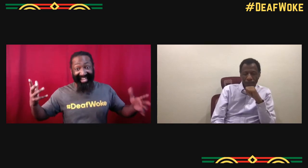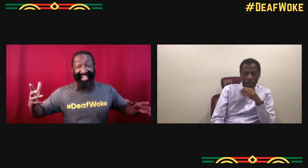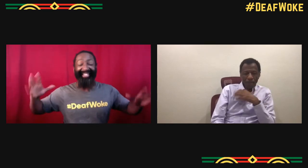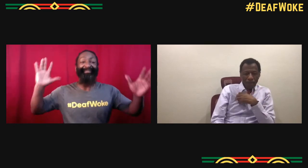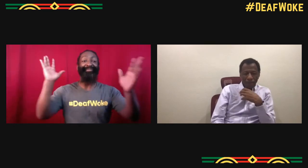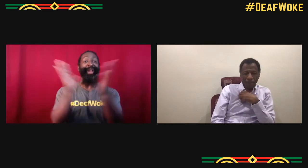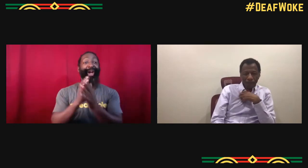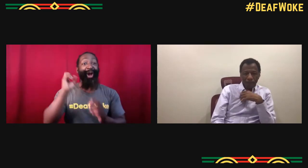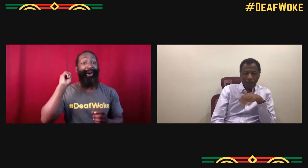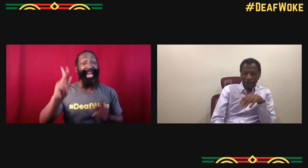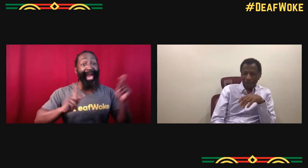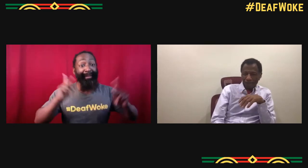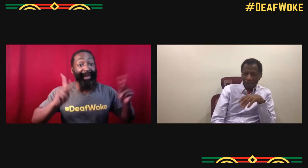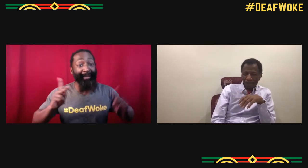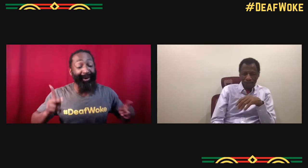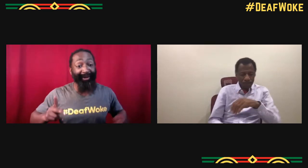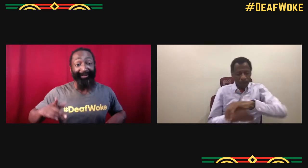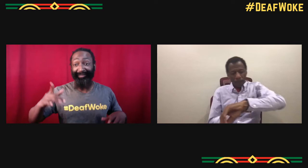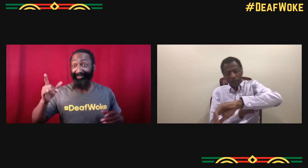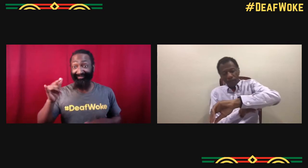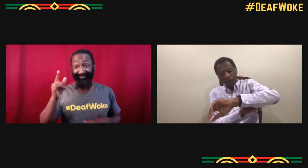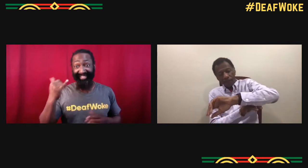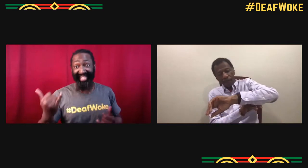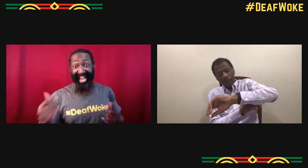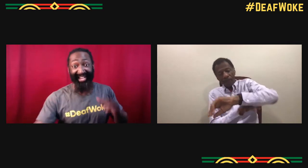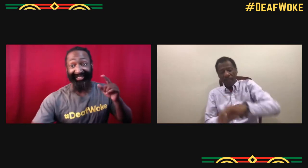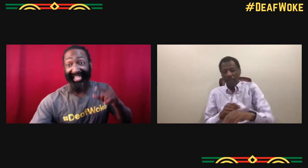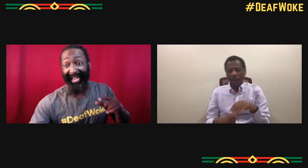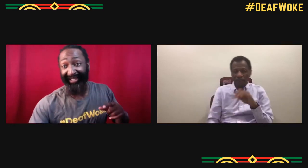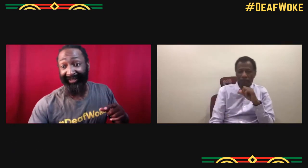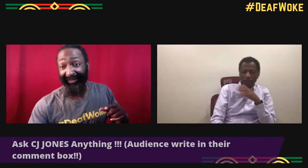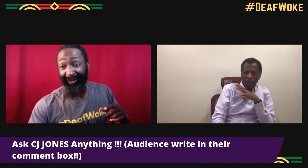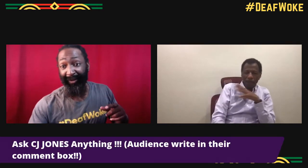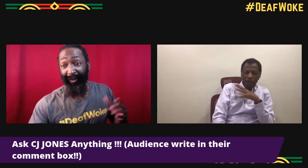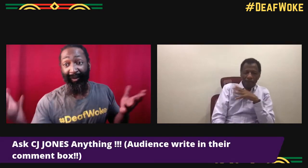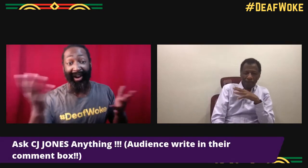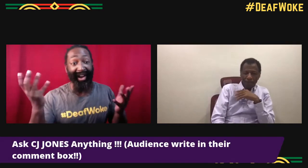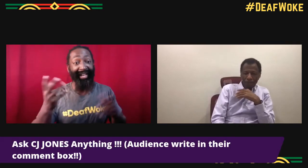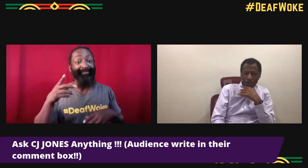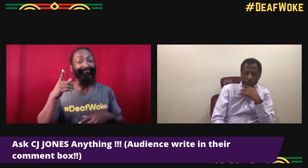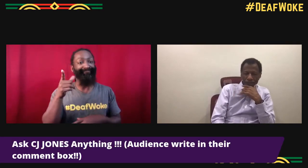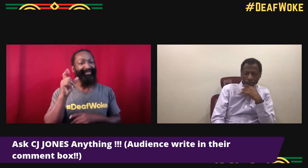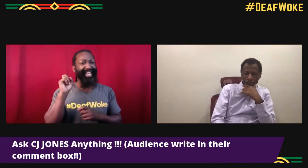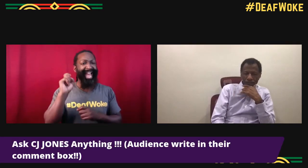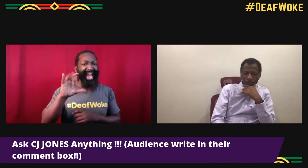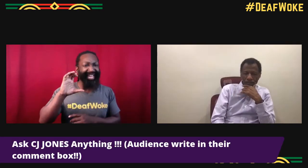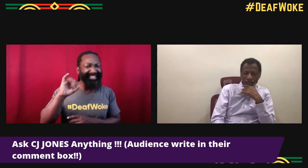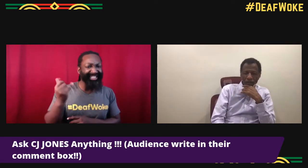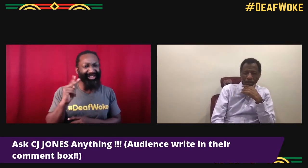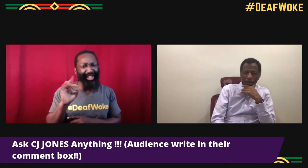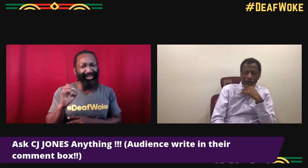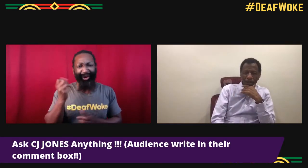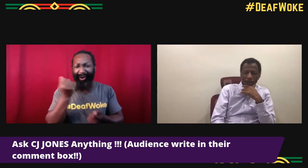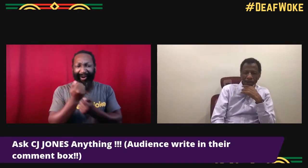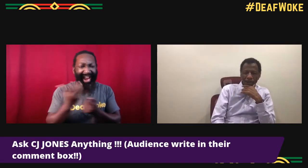if you don't mind? Yeah, I'd like that too. Now's your time.